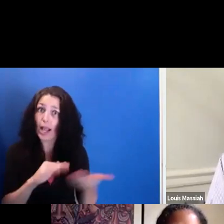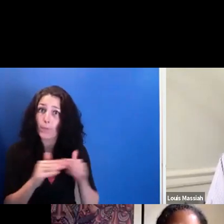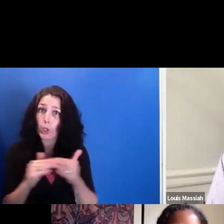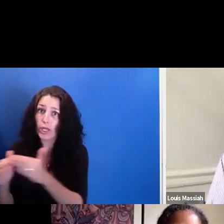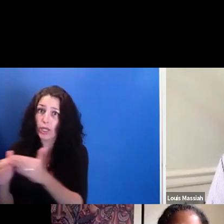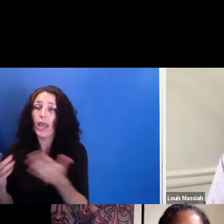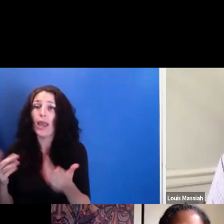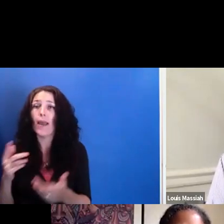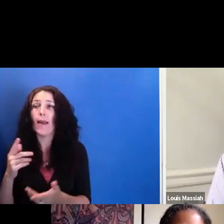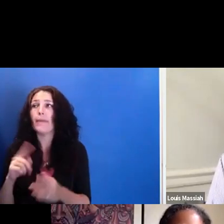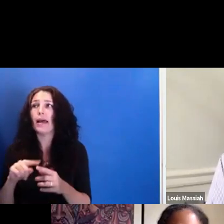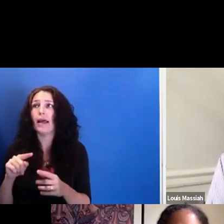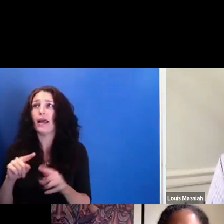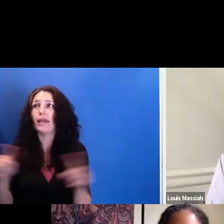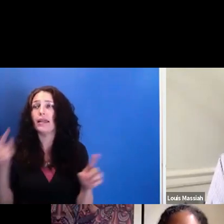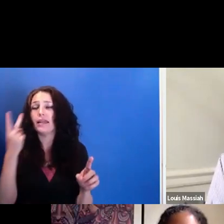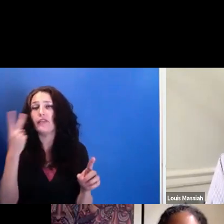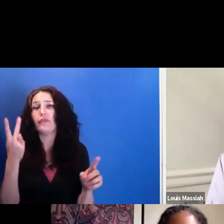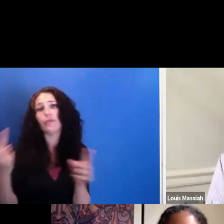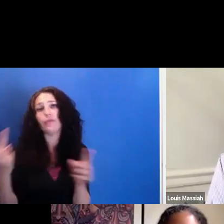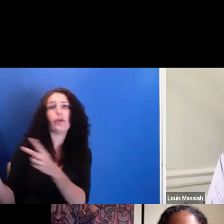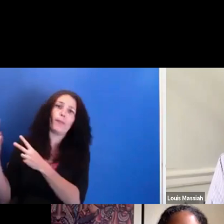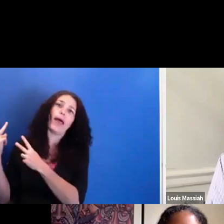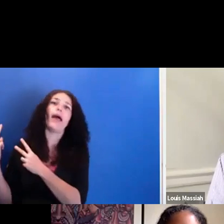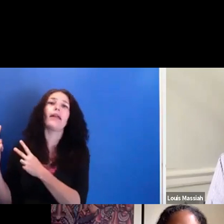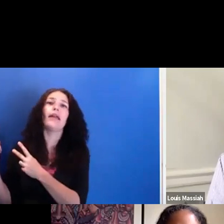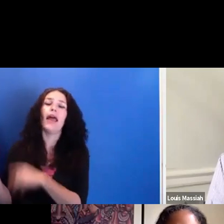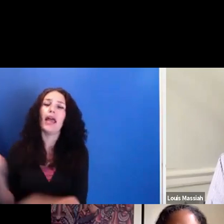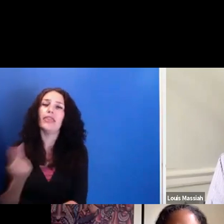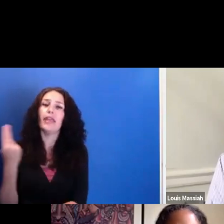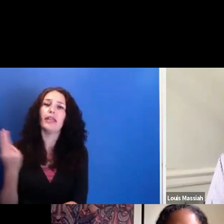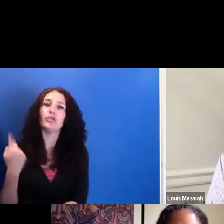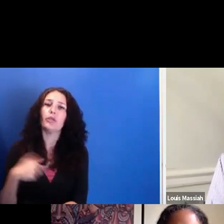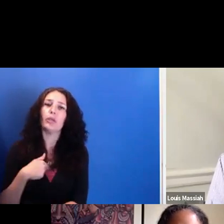that we touched on today, there's evidence of a constant-- constant coalition building